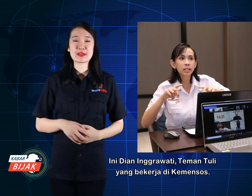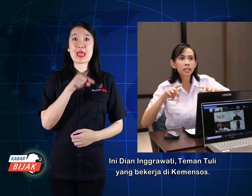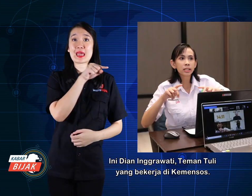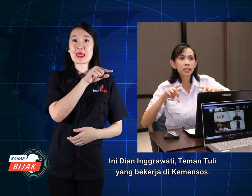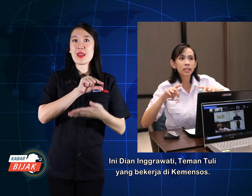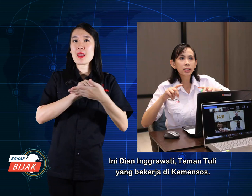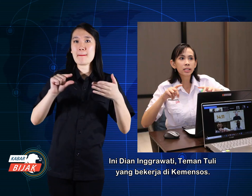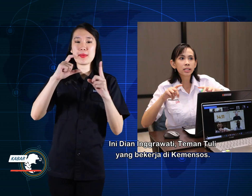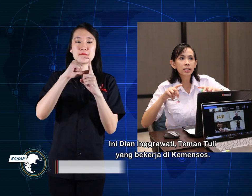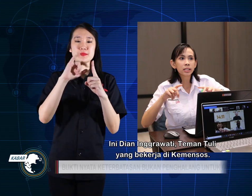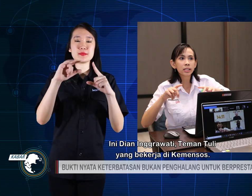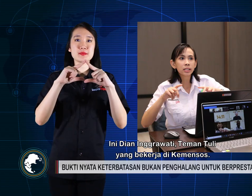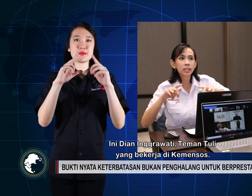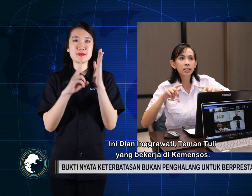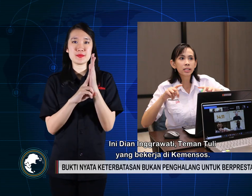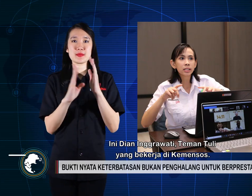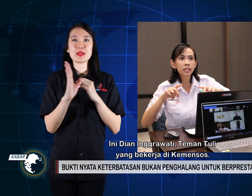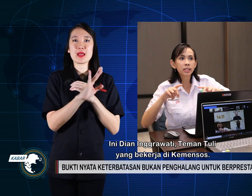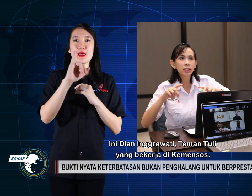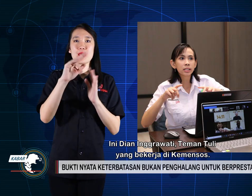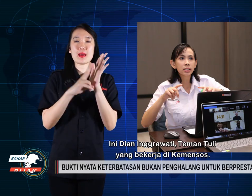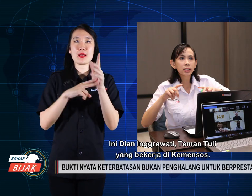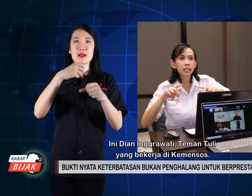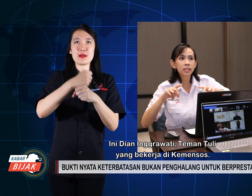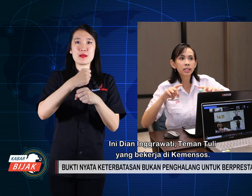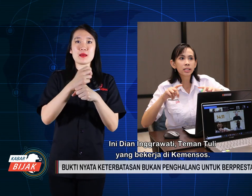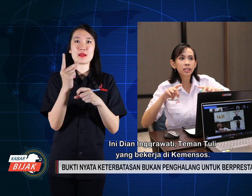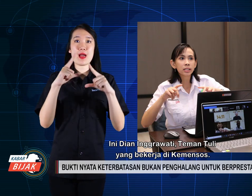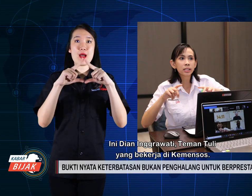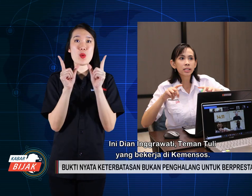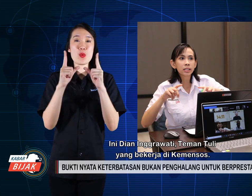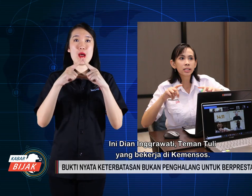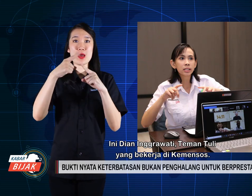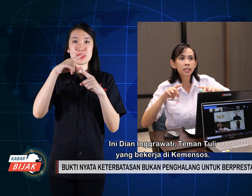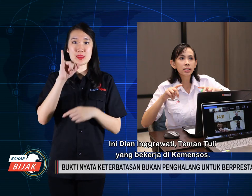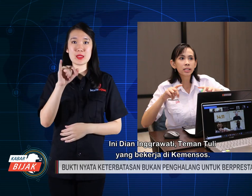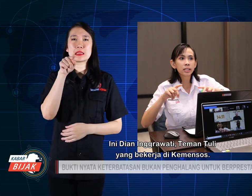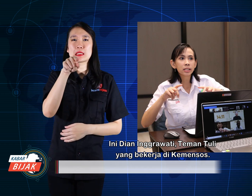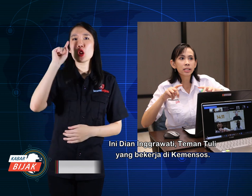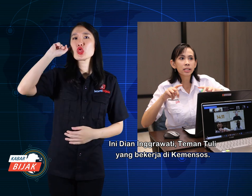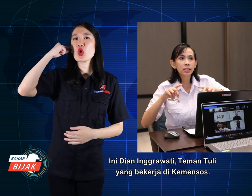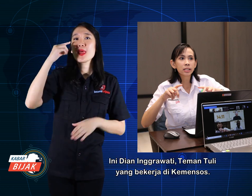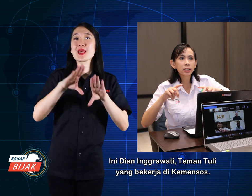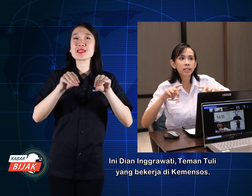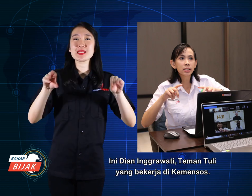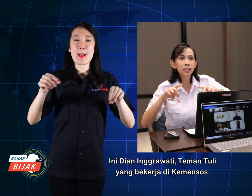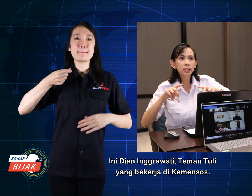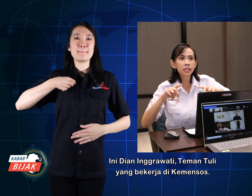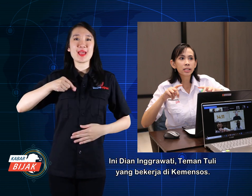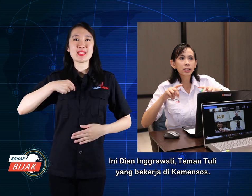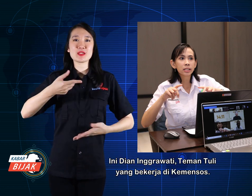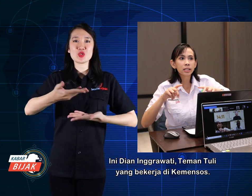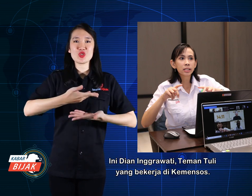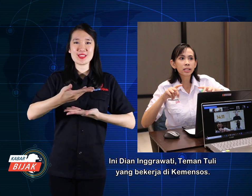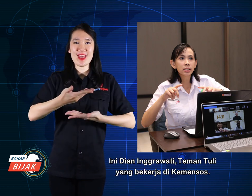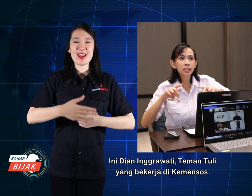This is Dian Inggrawati, a Deaf Friend who works at the Ministry of Social Affairs.